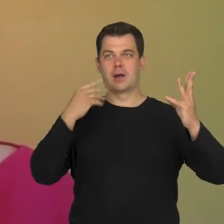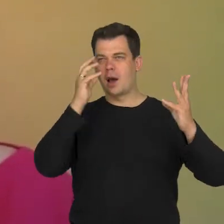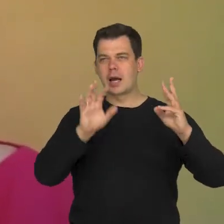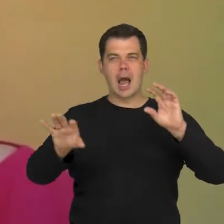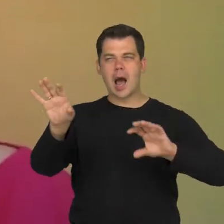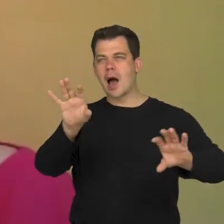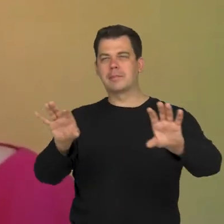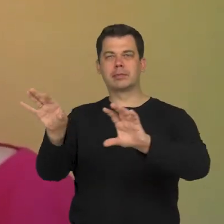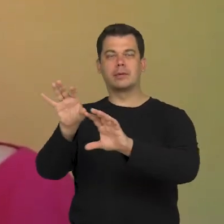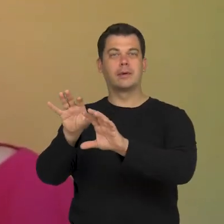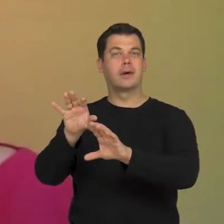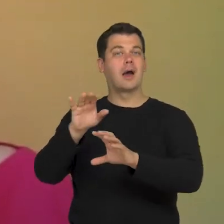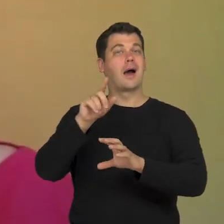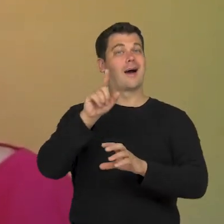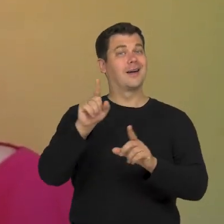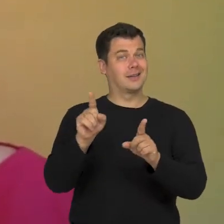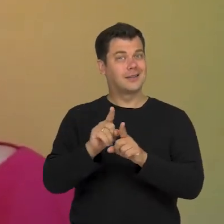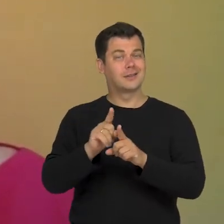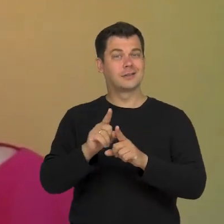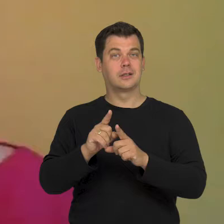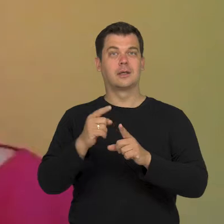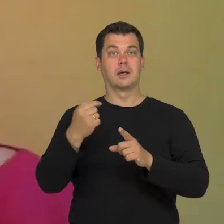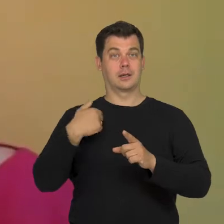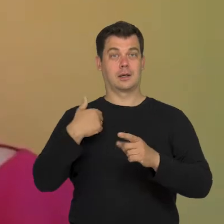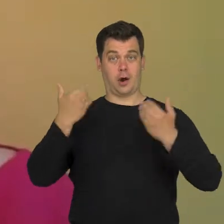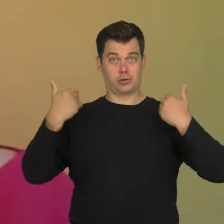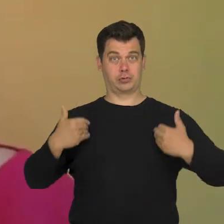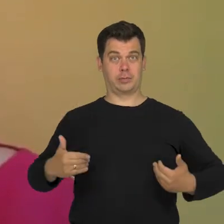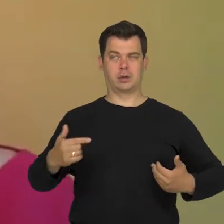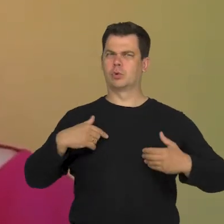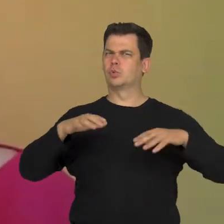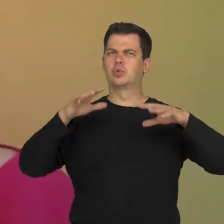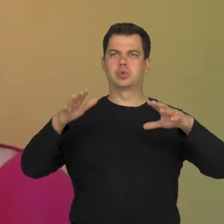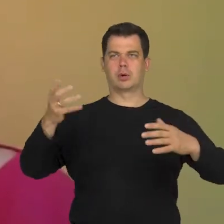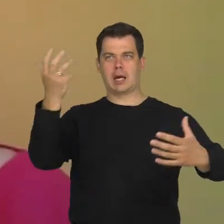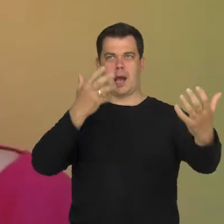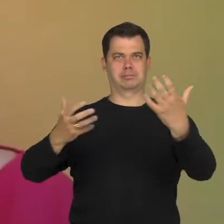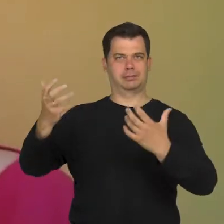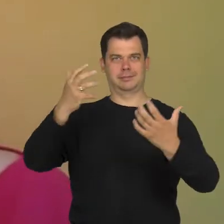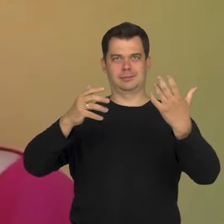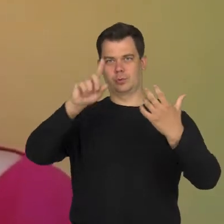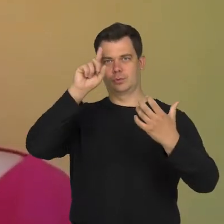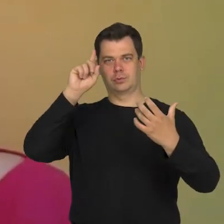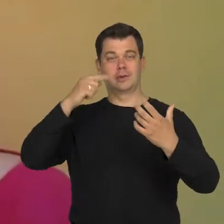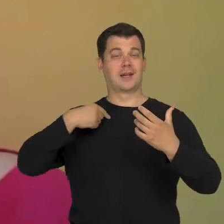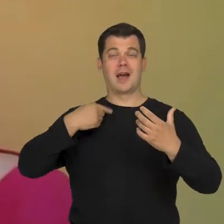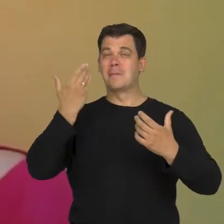but also as a person, who people often stare at because I am rather short.